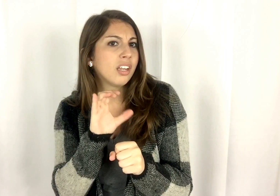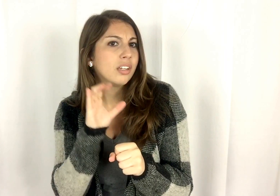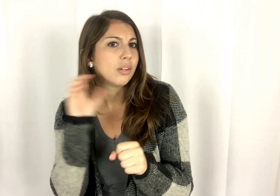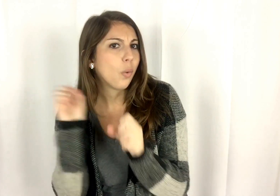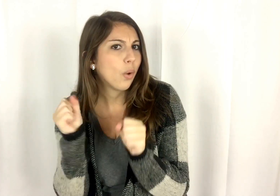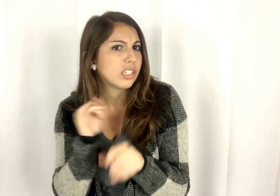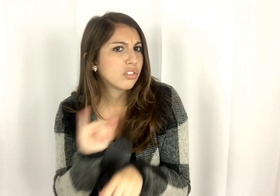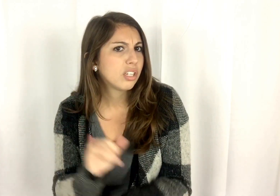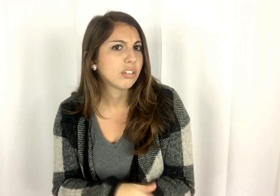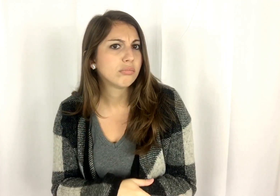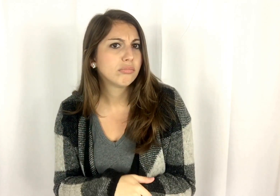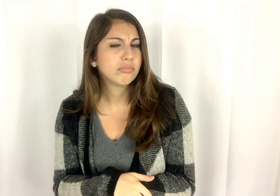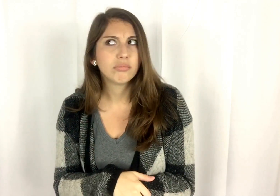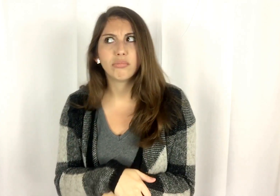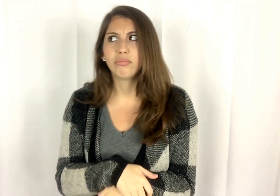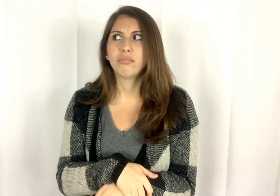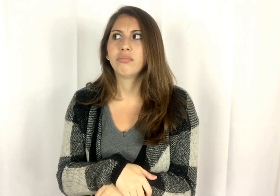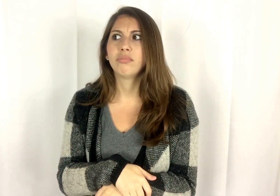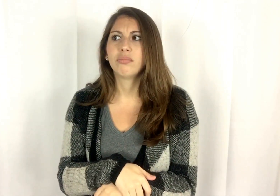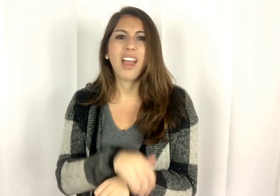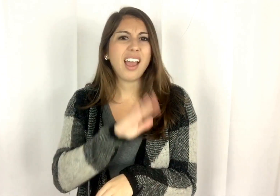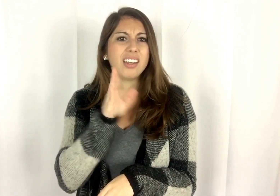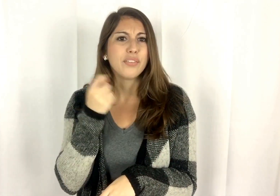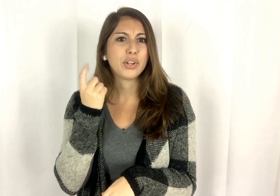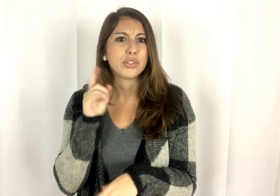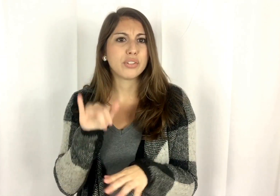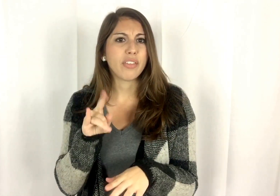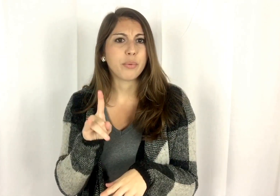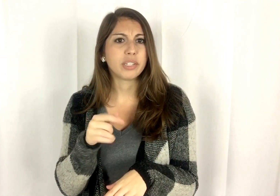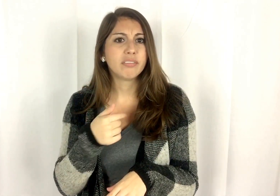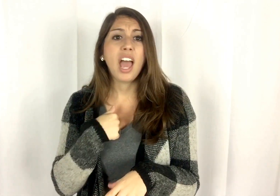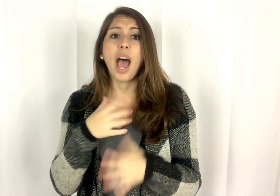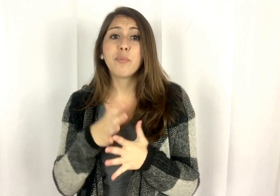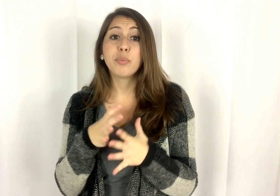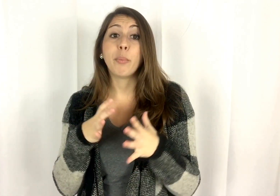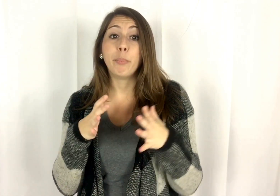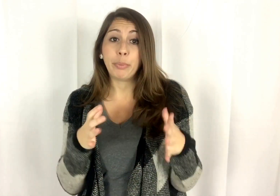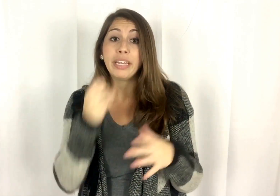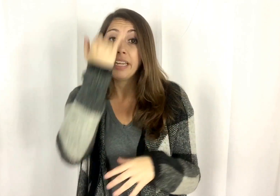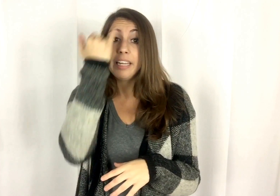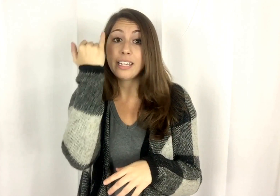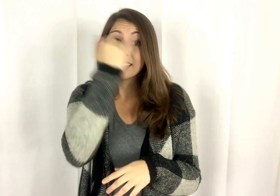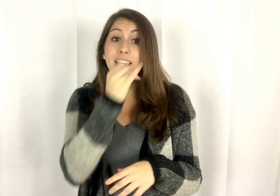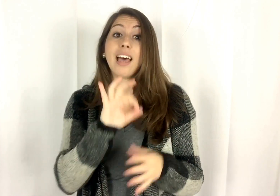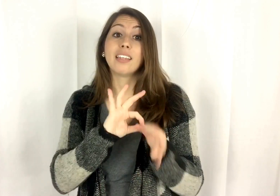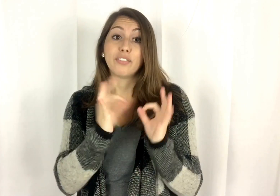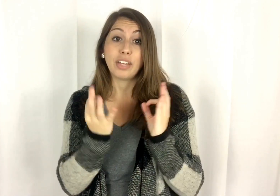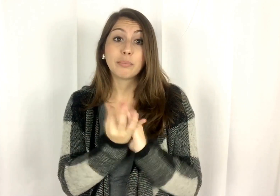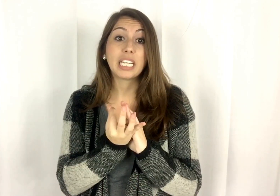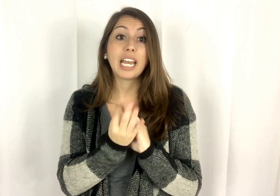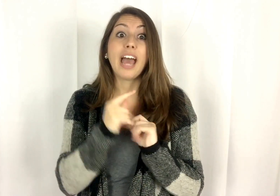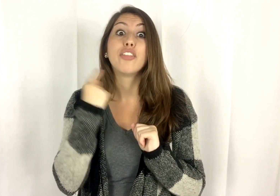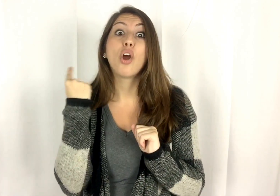noise too? I never understood that one. I'm from a big Italian family and they